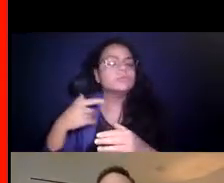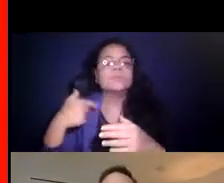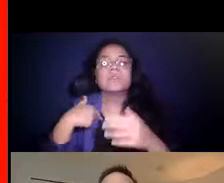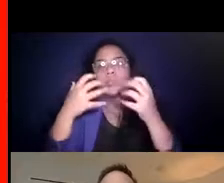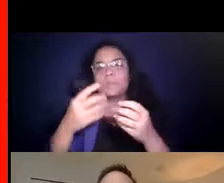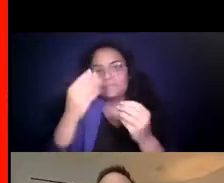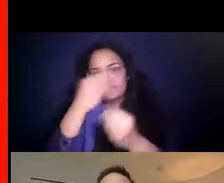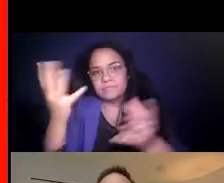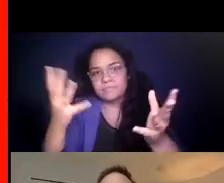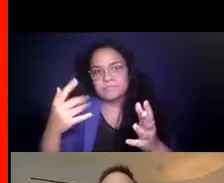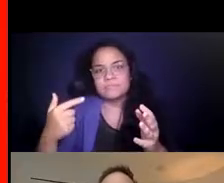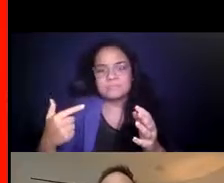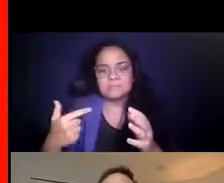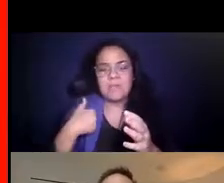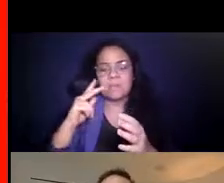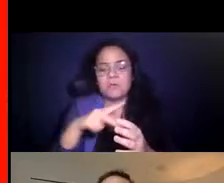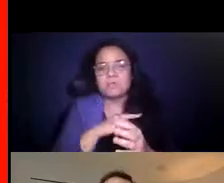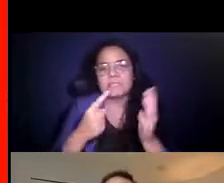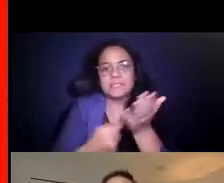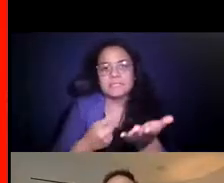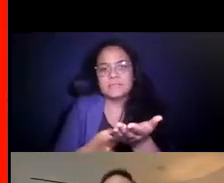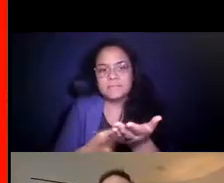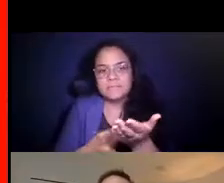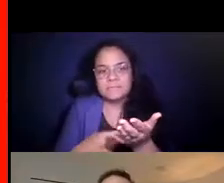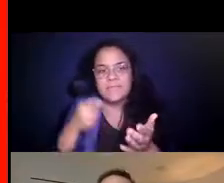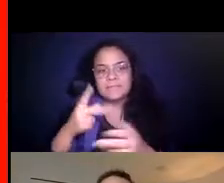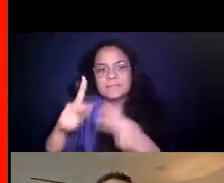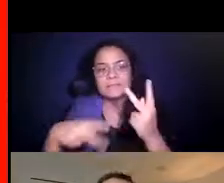I personally discussed these kinds of issues with 25 of